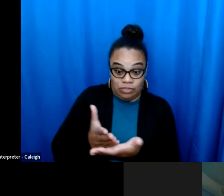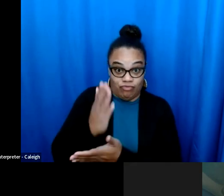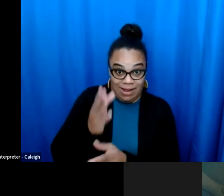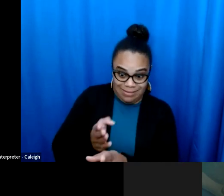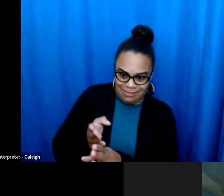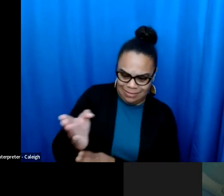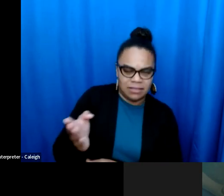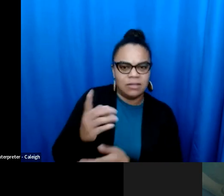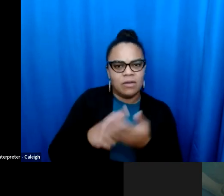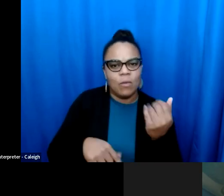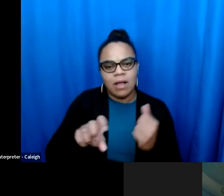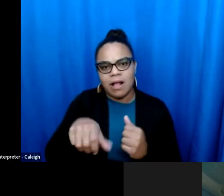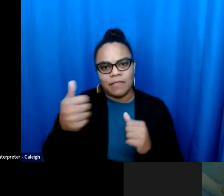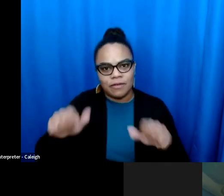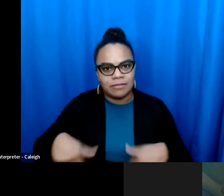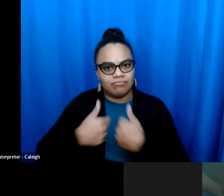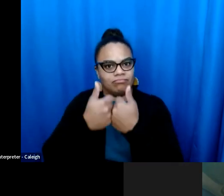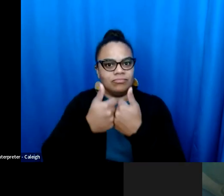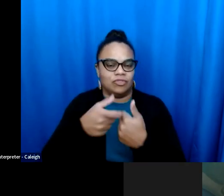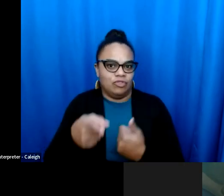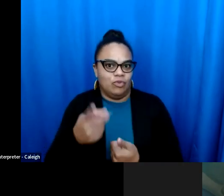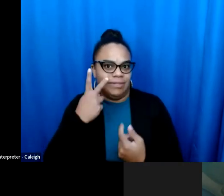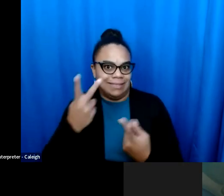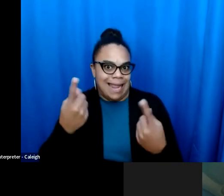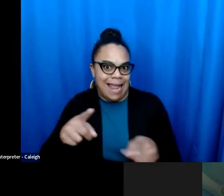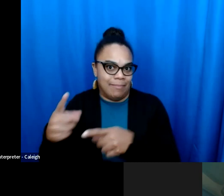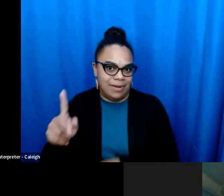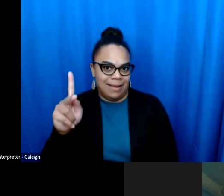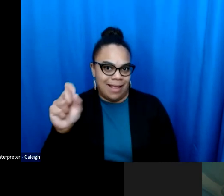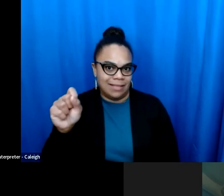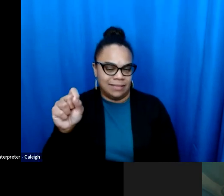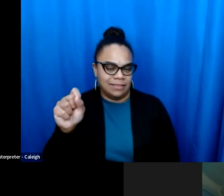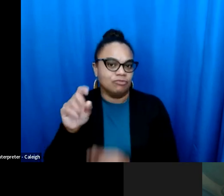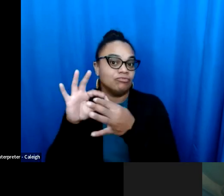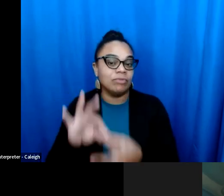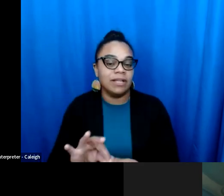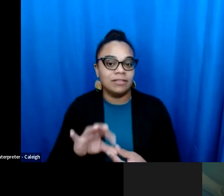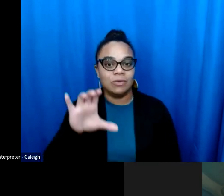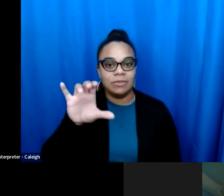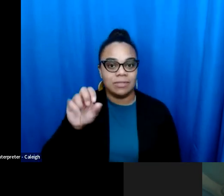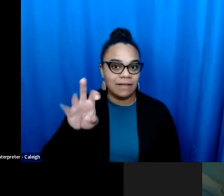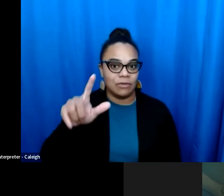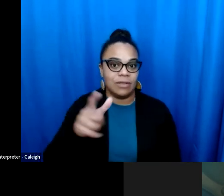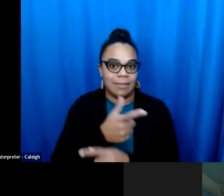I wanted to ask, in addition to work in the area of abortion rights, what other battles are you and folks fighting in Kansas related